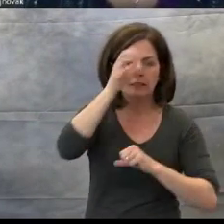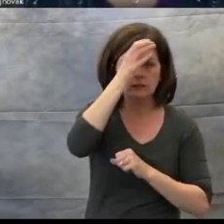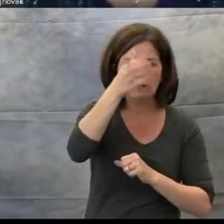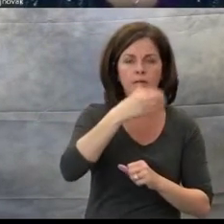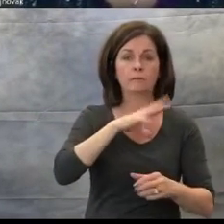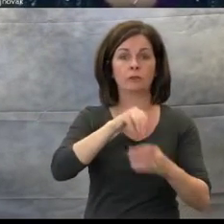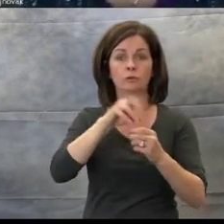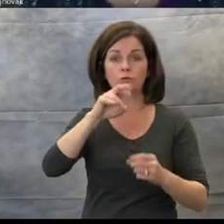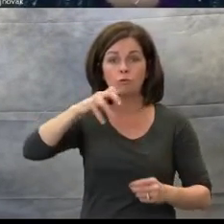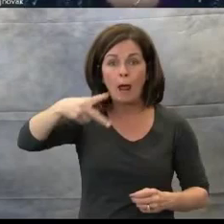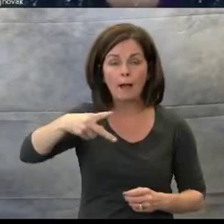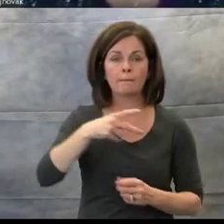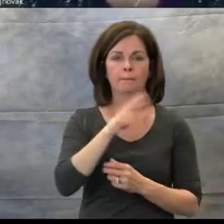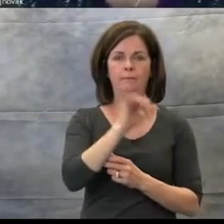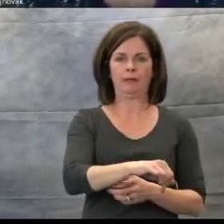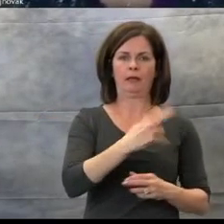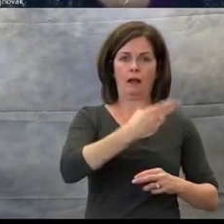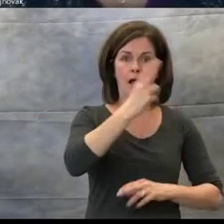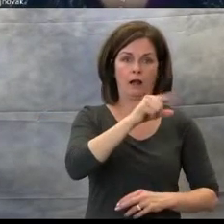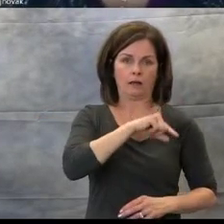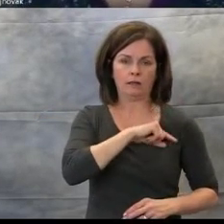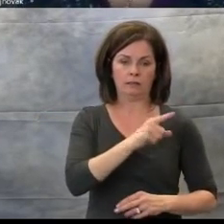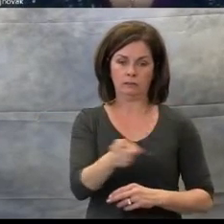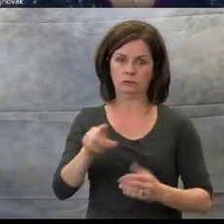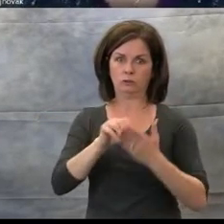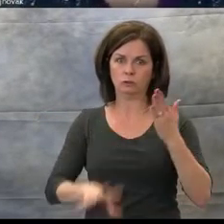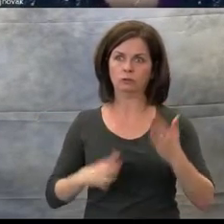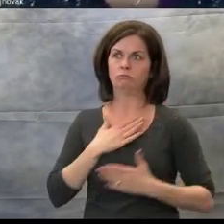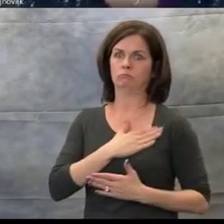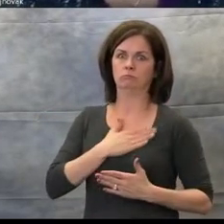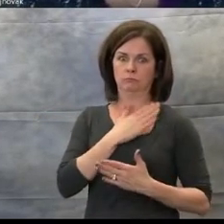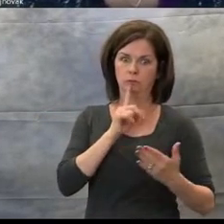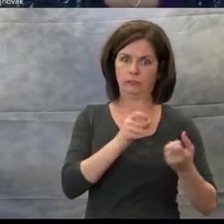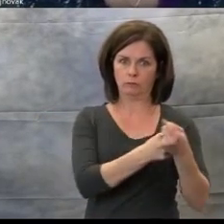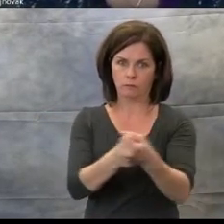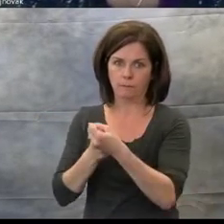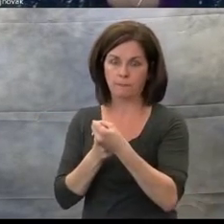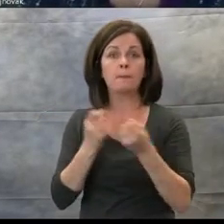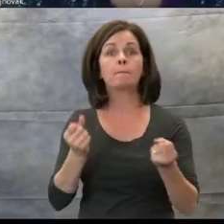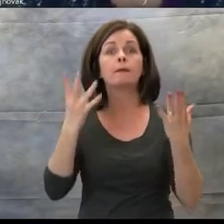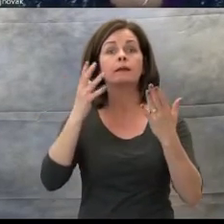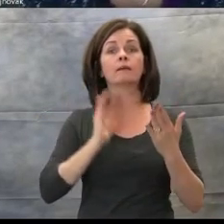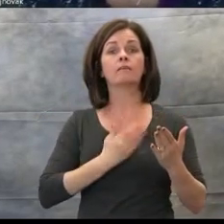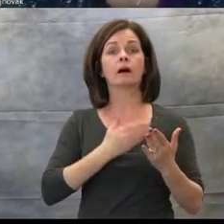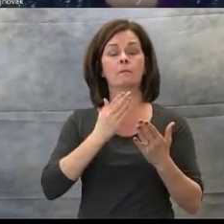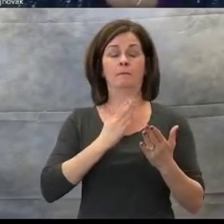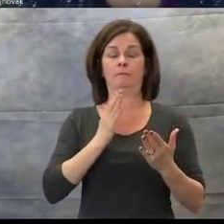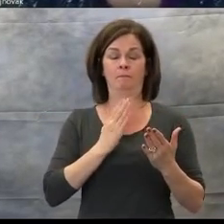to the students. A lot of my students actually learned their multiplication tables through this web site.